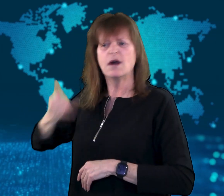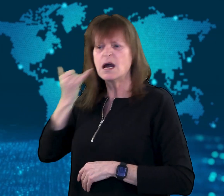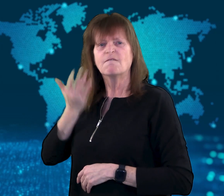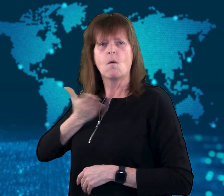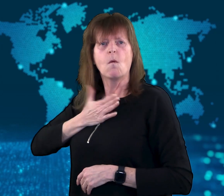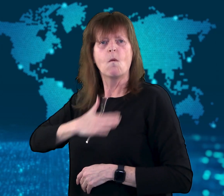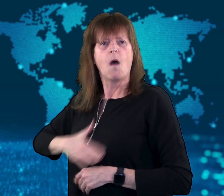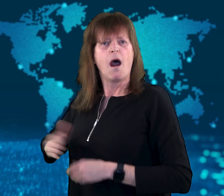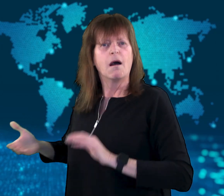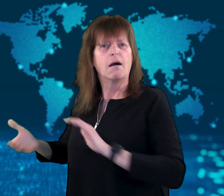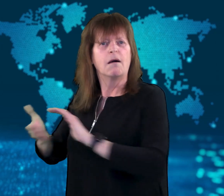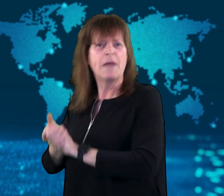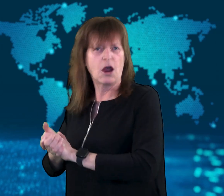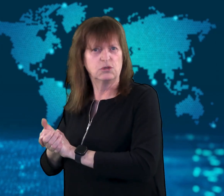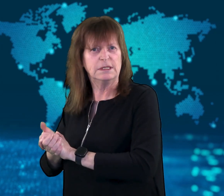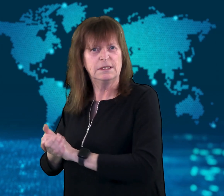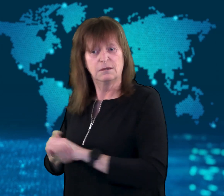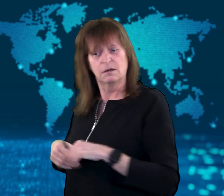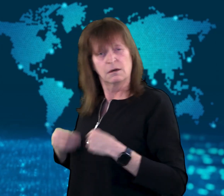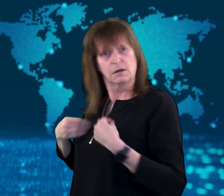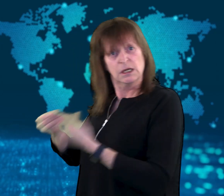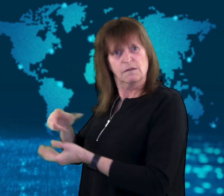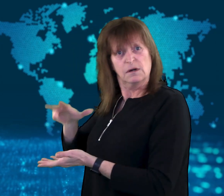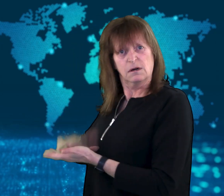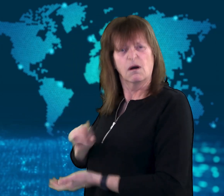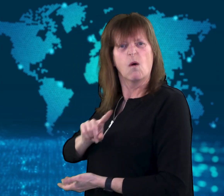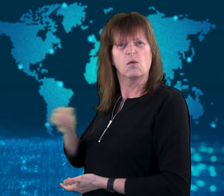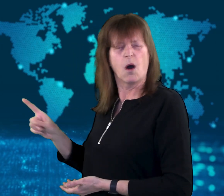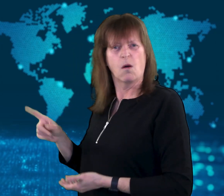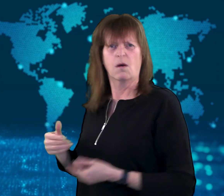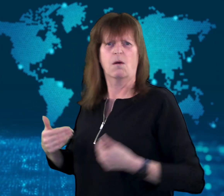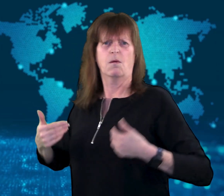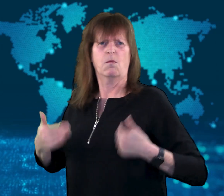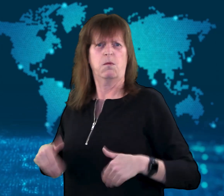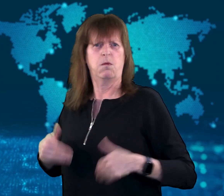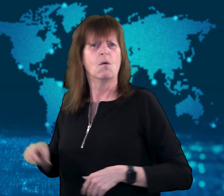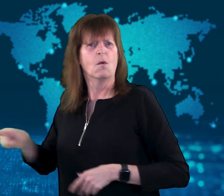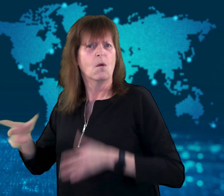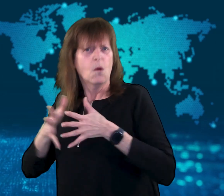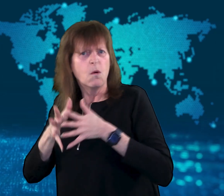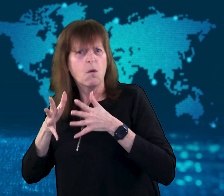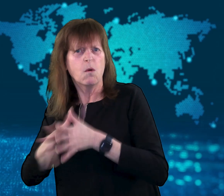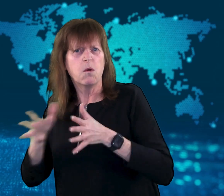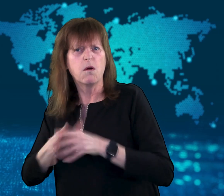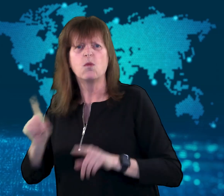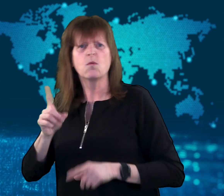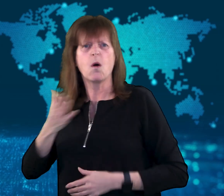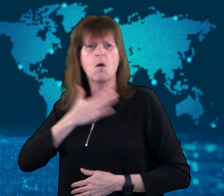He said that he didn't even want to look at same-sex couples.